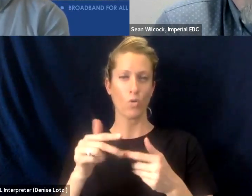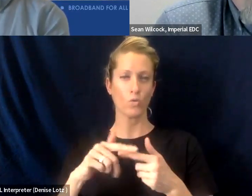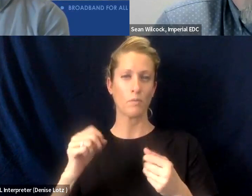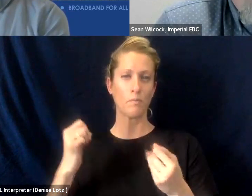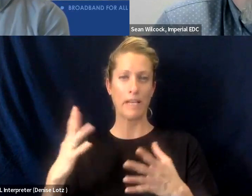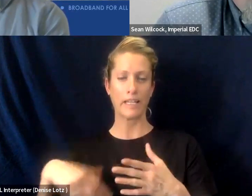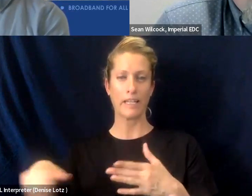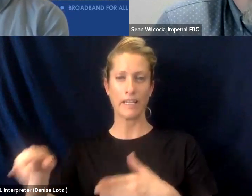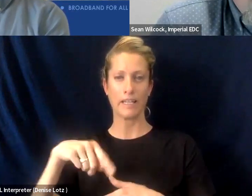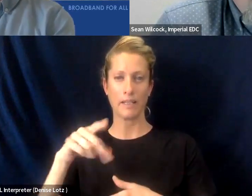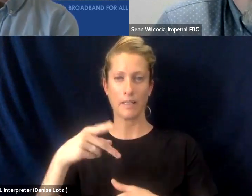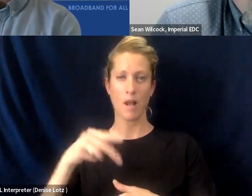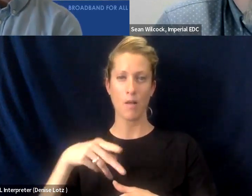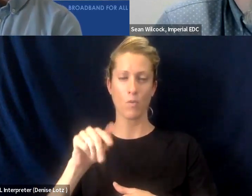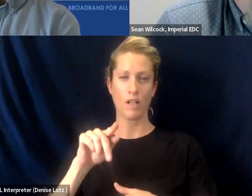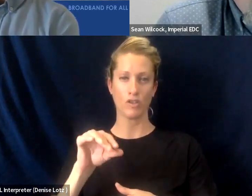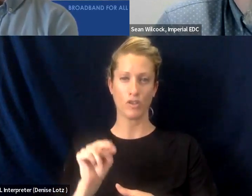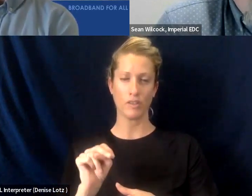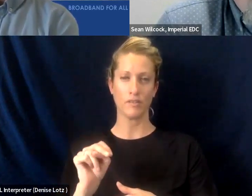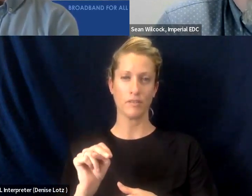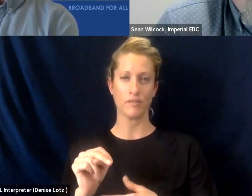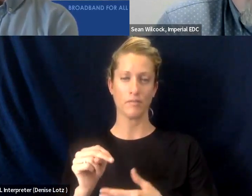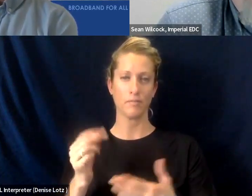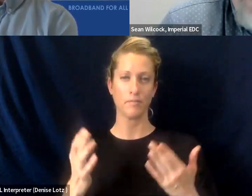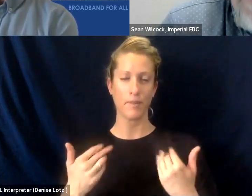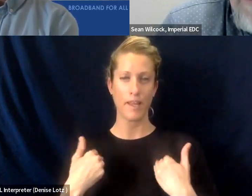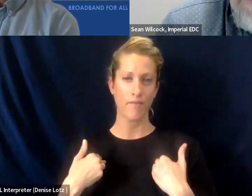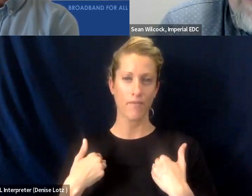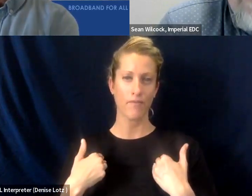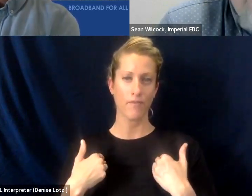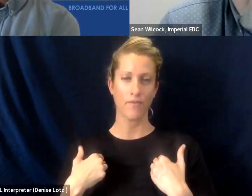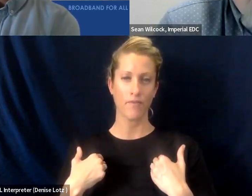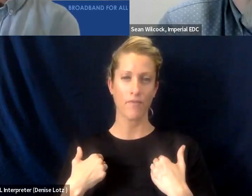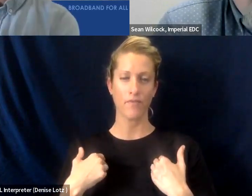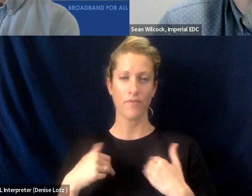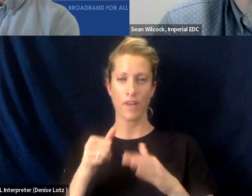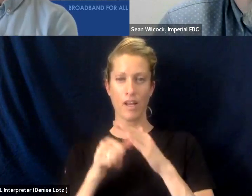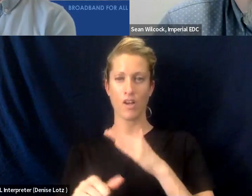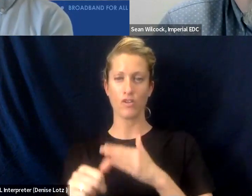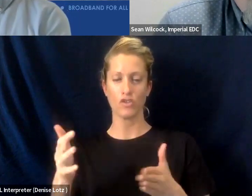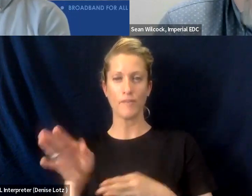So what that creates is a scenario where you know we have these underserved businesses